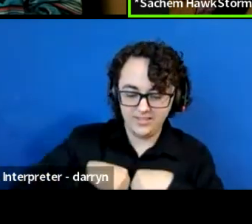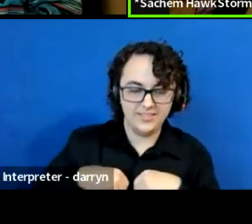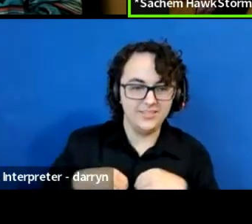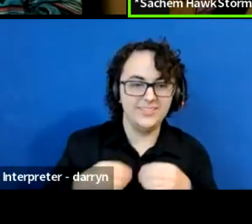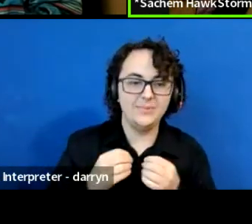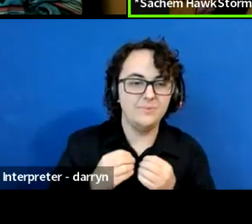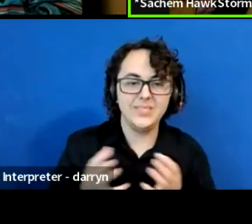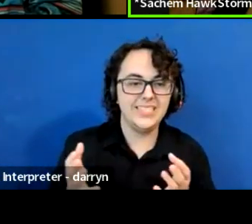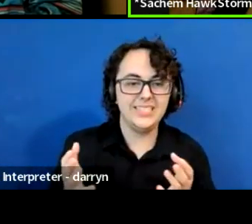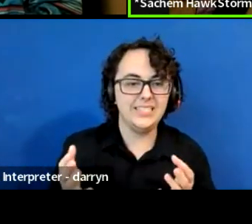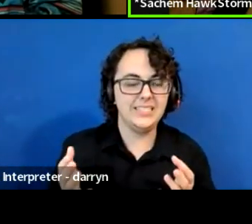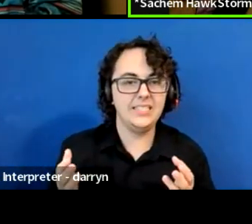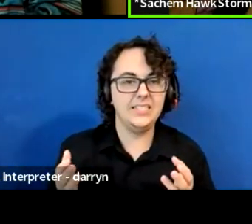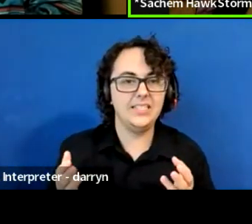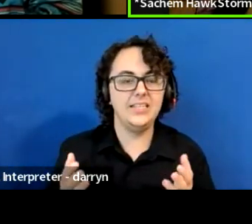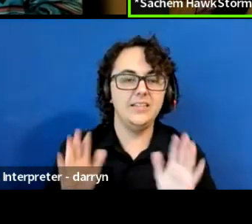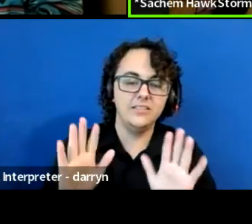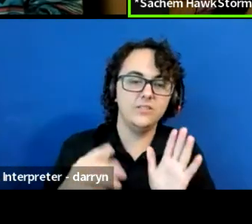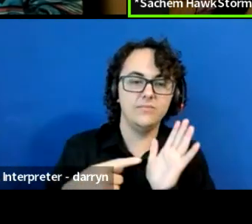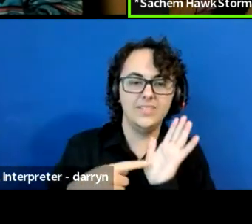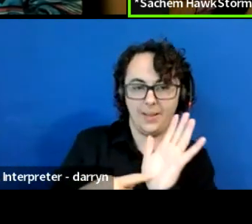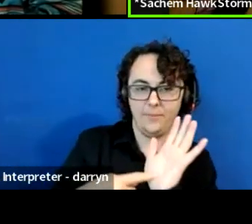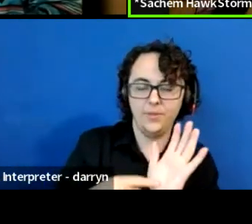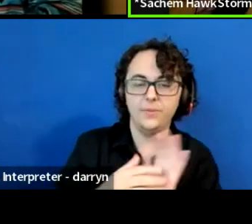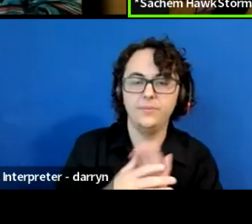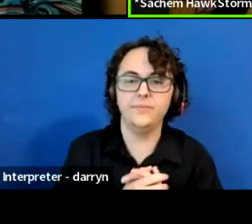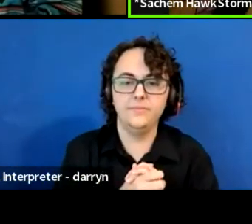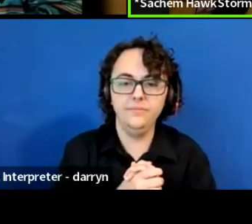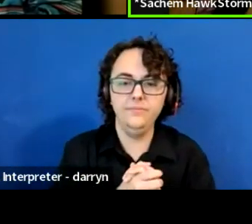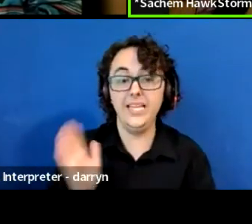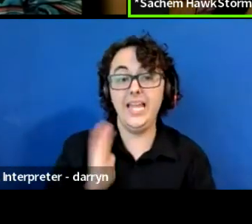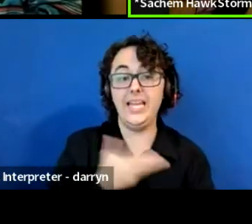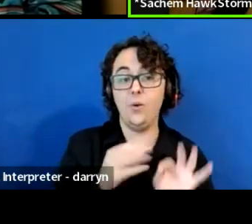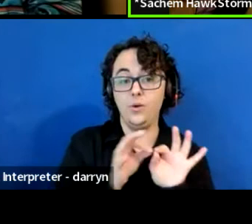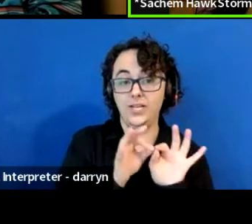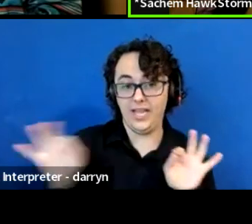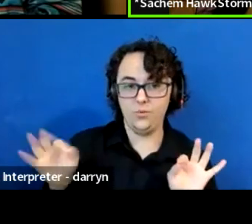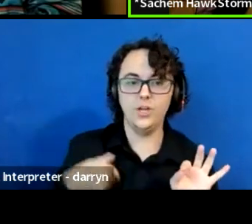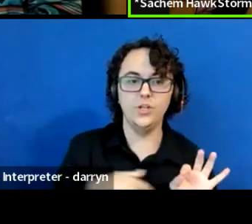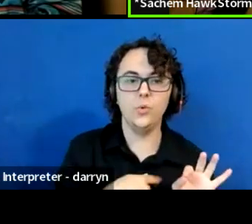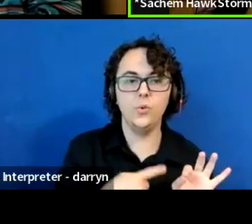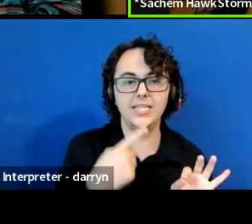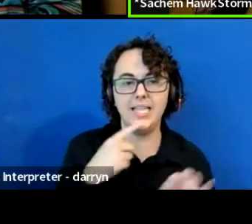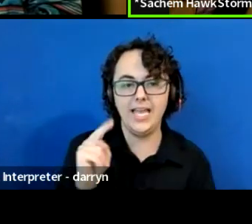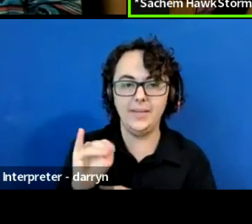Just for a quick example in our language we say no, (speaking in foreign language)